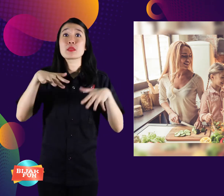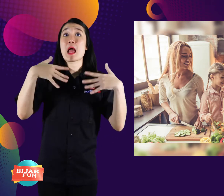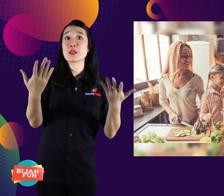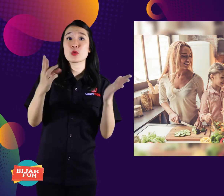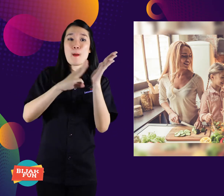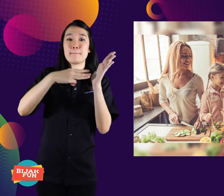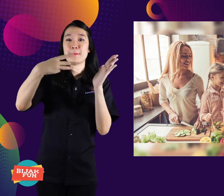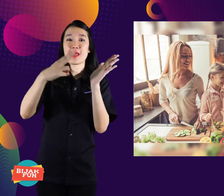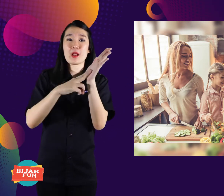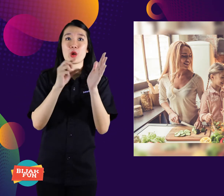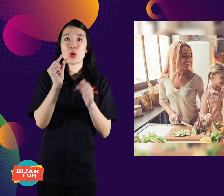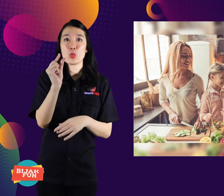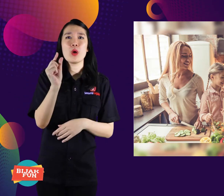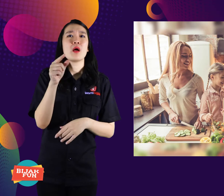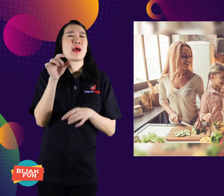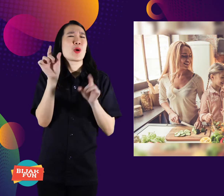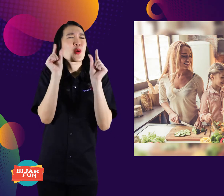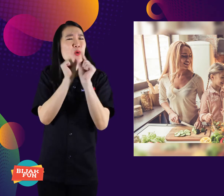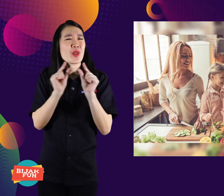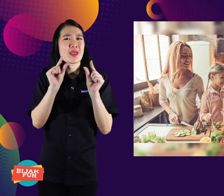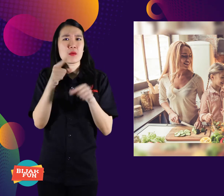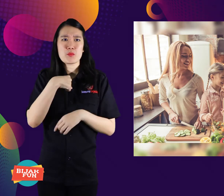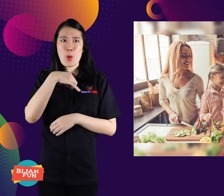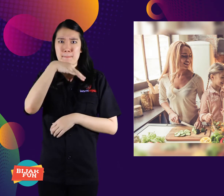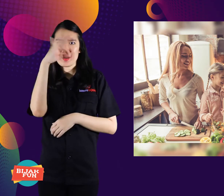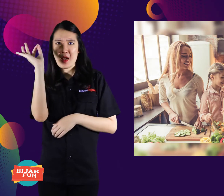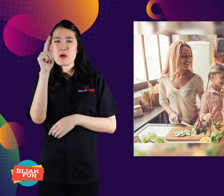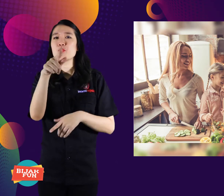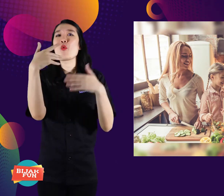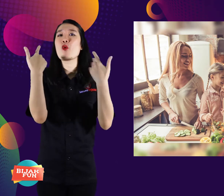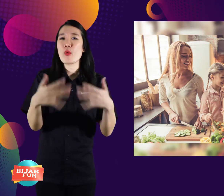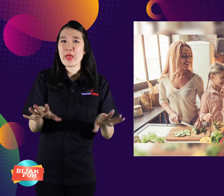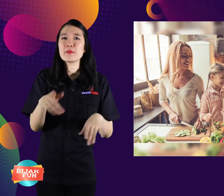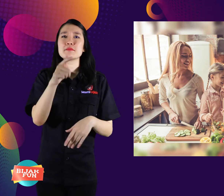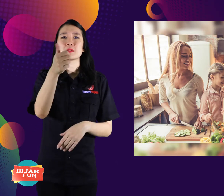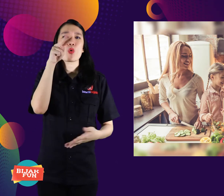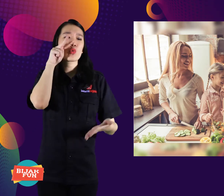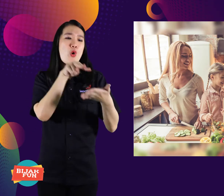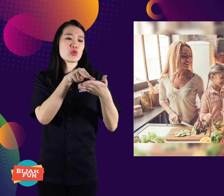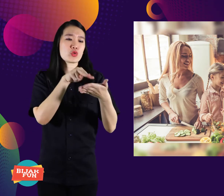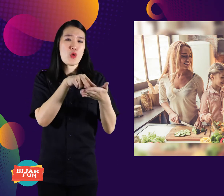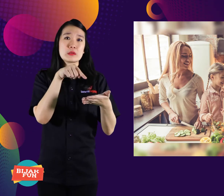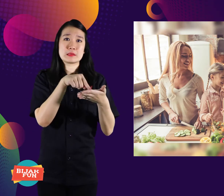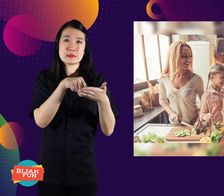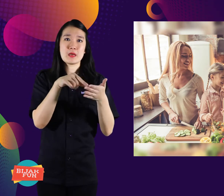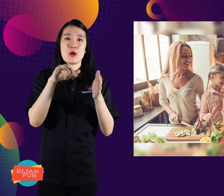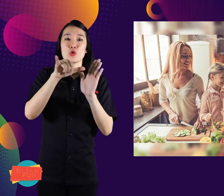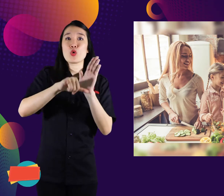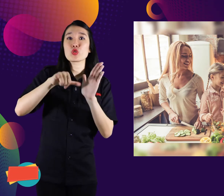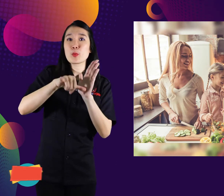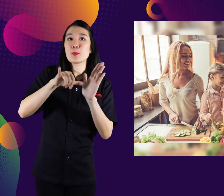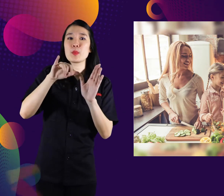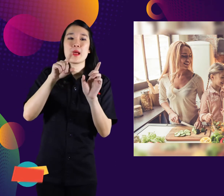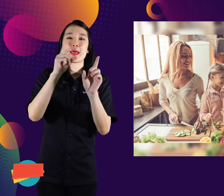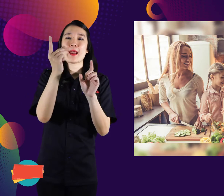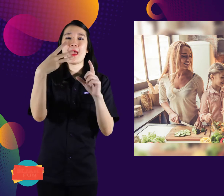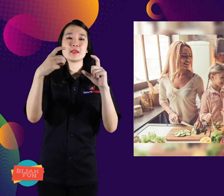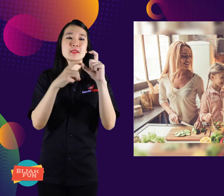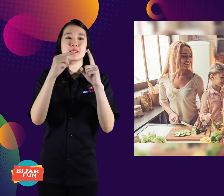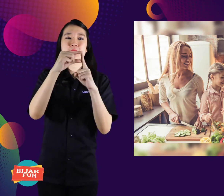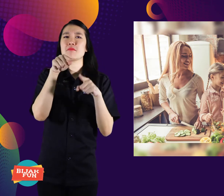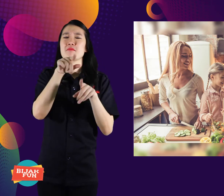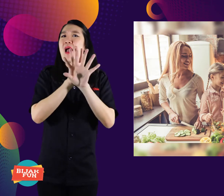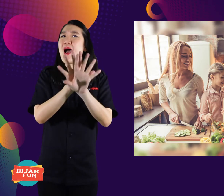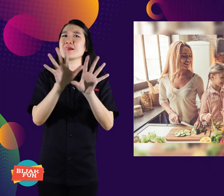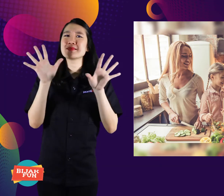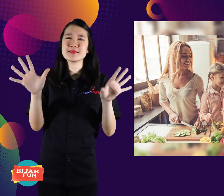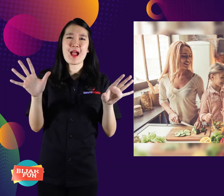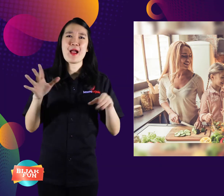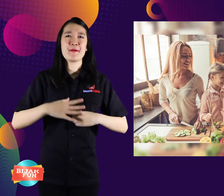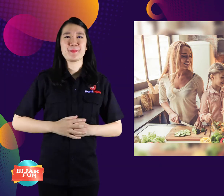or unique menu that has never been tasted. Recipes can be searched on YouTube a lot.